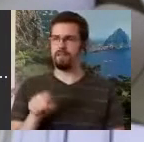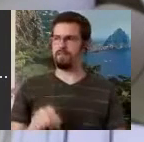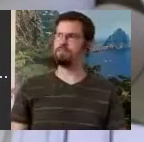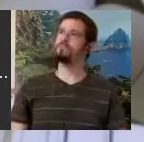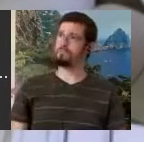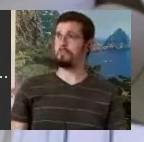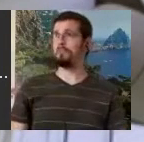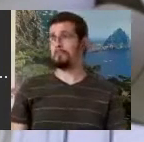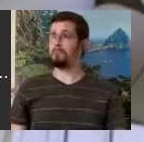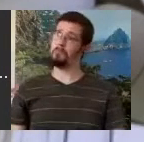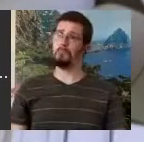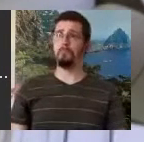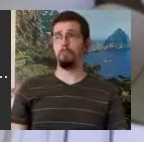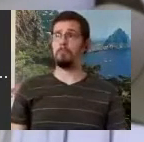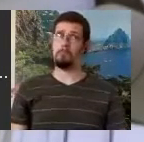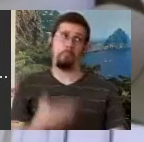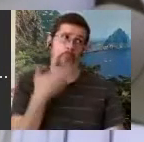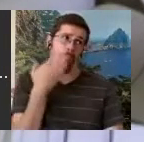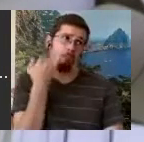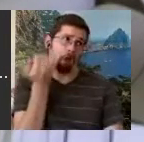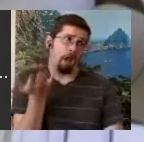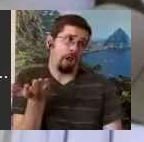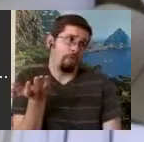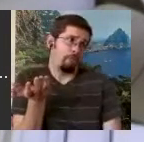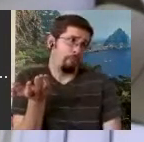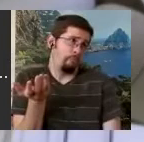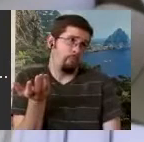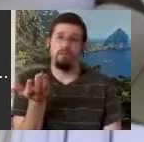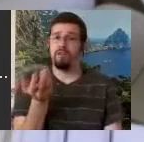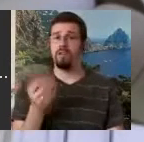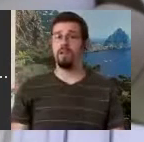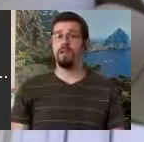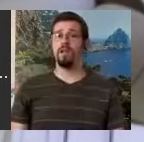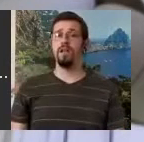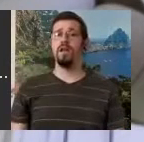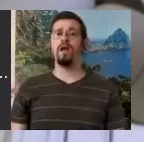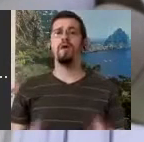would be a good idea". Nobody was against it. Absolutely not, but nobody felt the